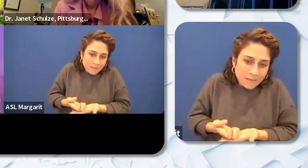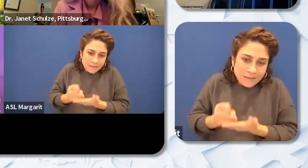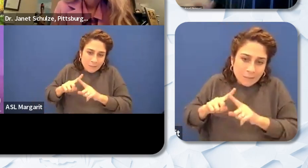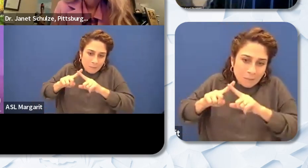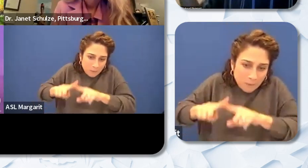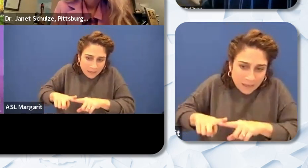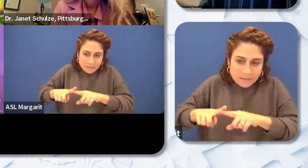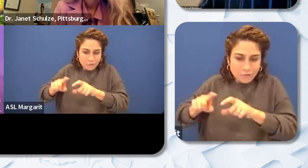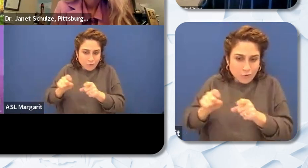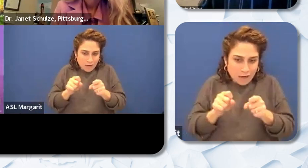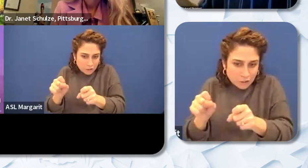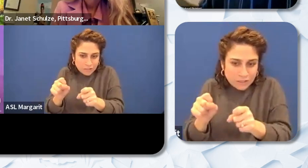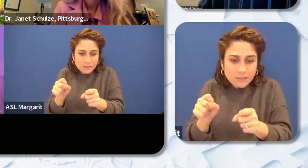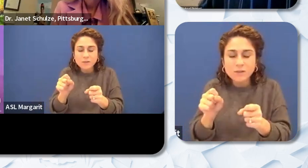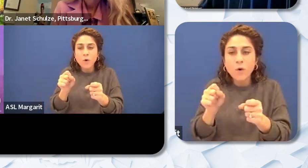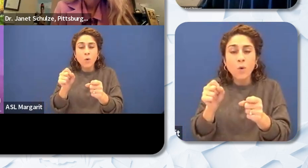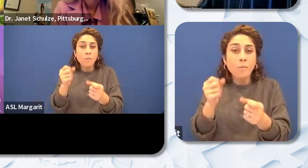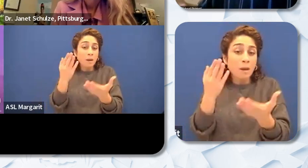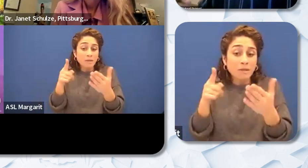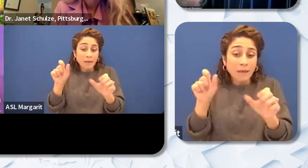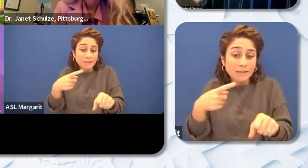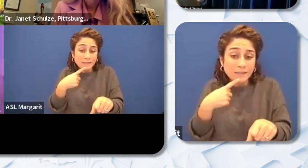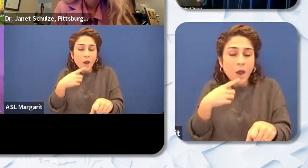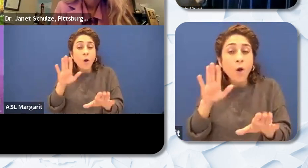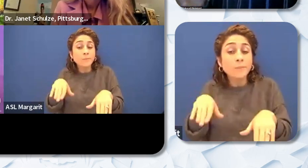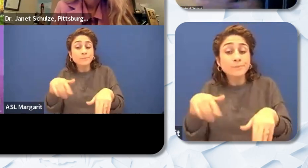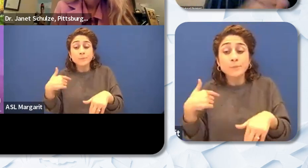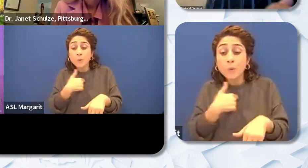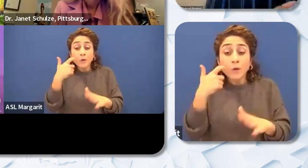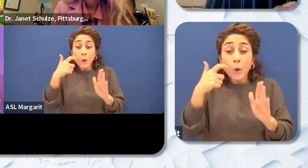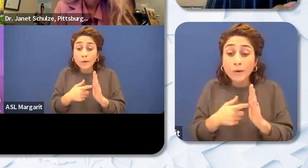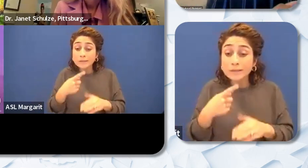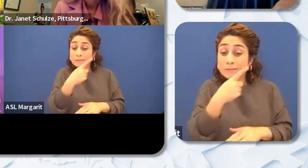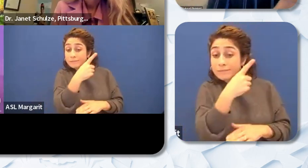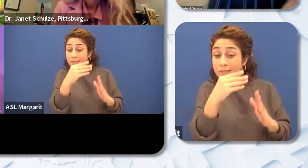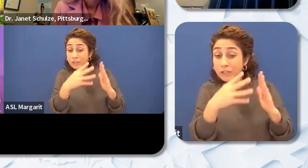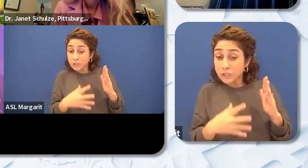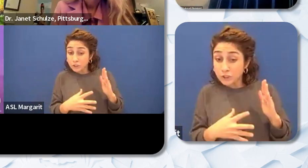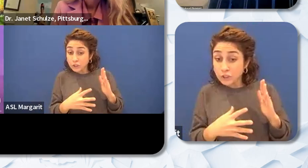saying “Hey like we noticed that this teacher was able to get these students from this point with